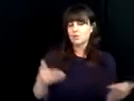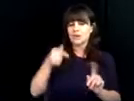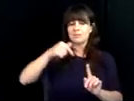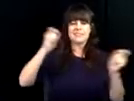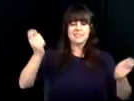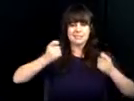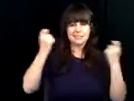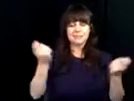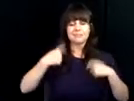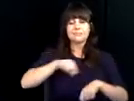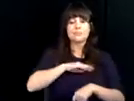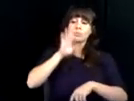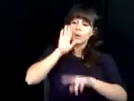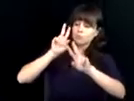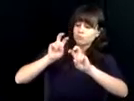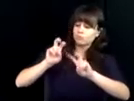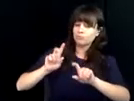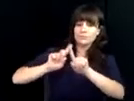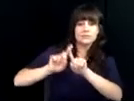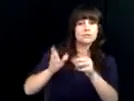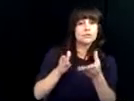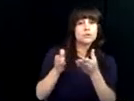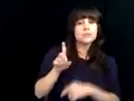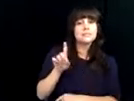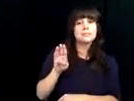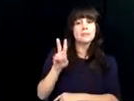As the director of And Workforce Services